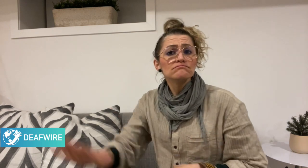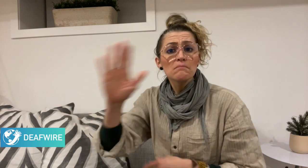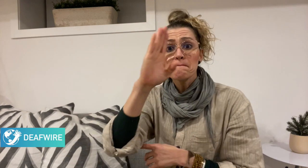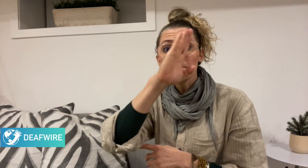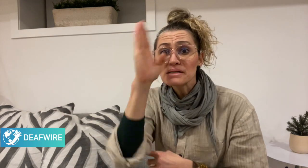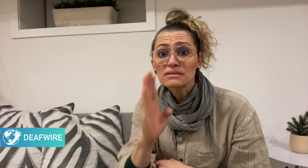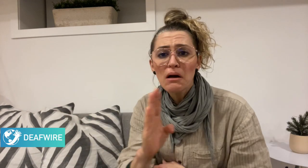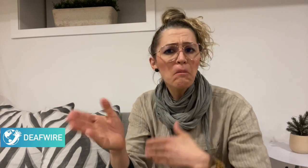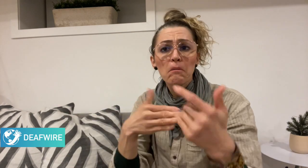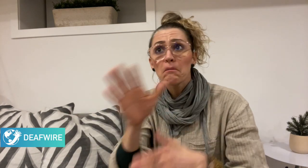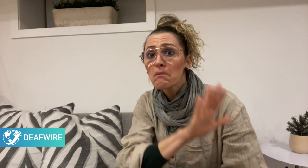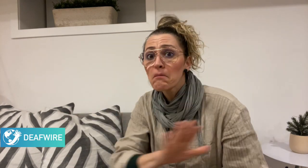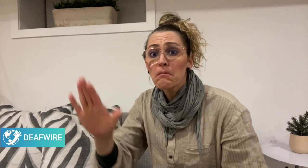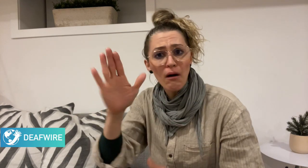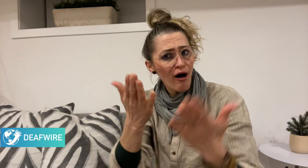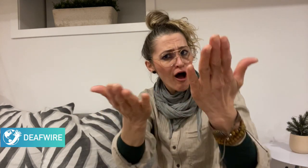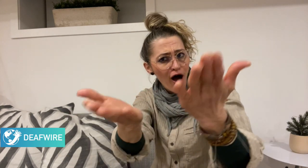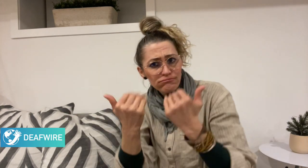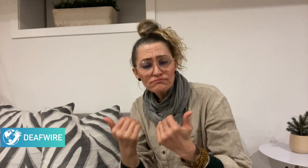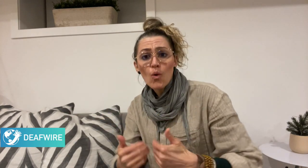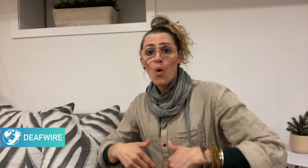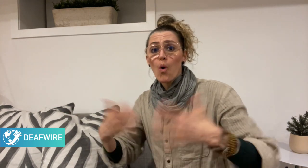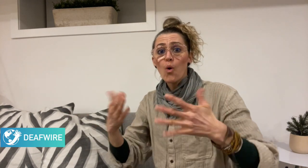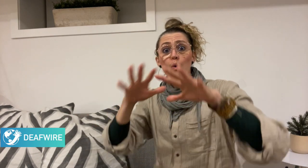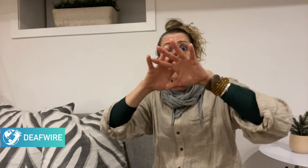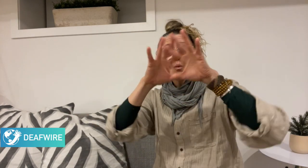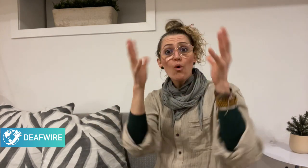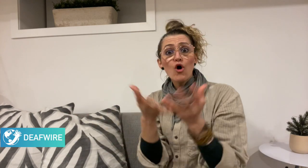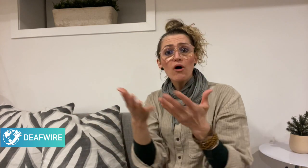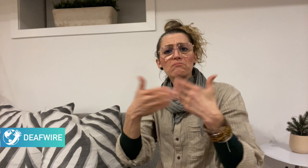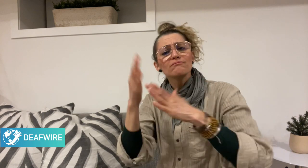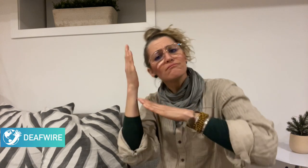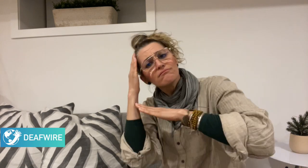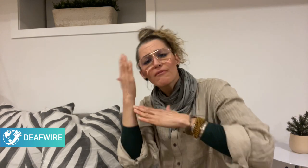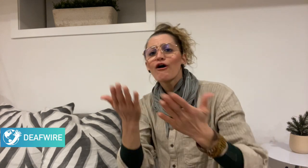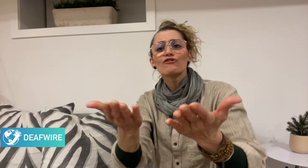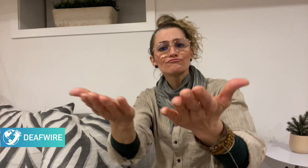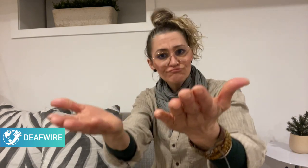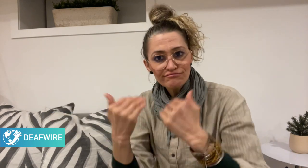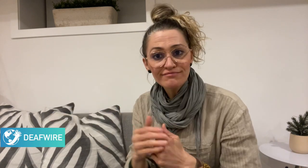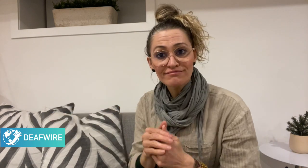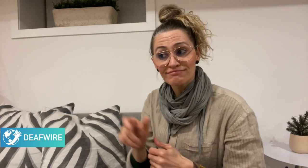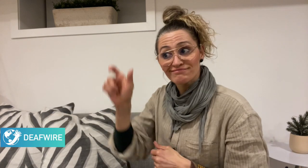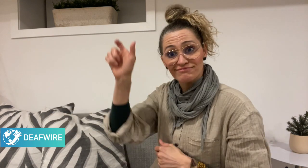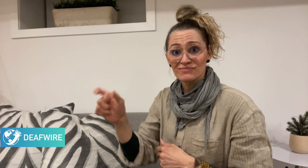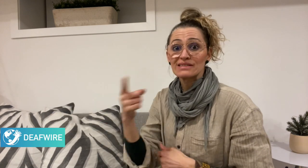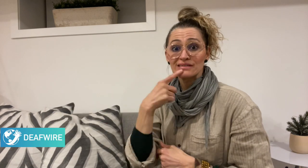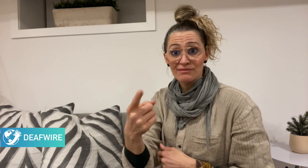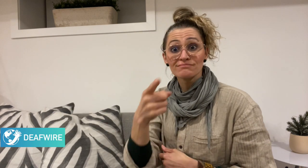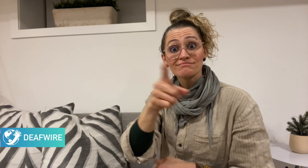or the world. He says that this will be an unforgettable